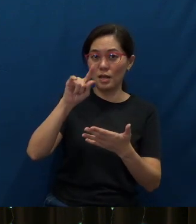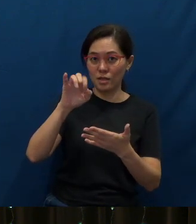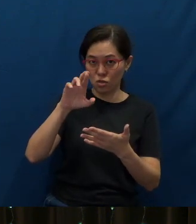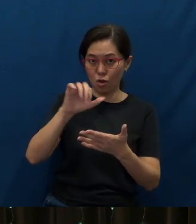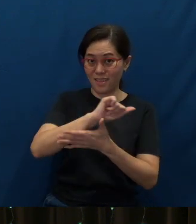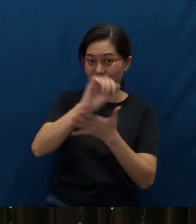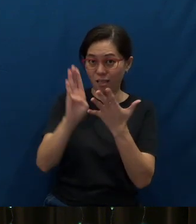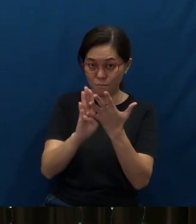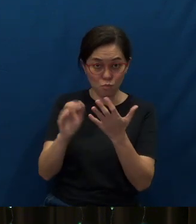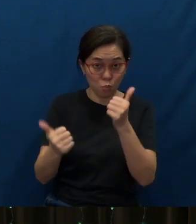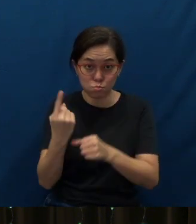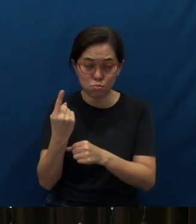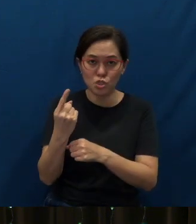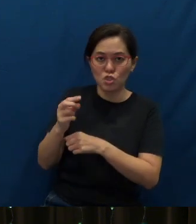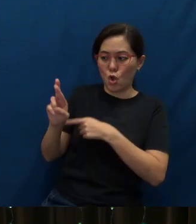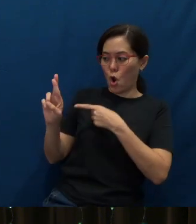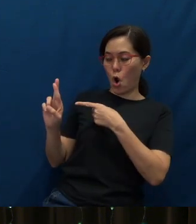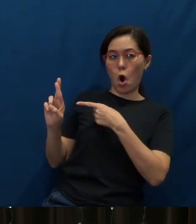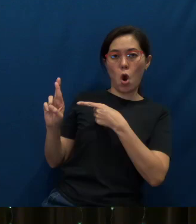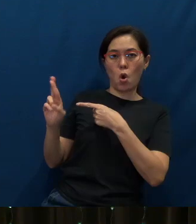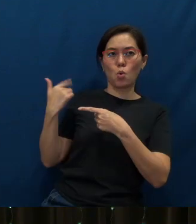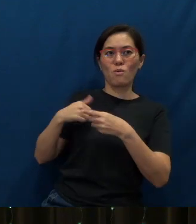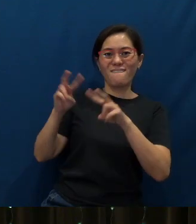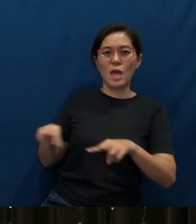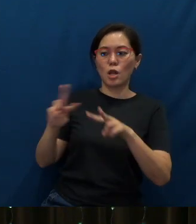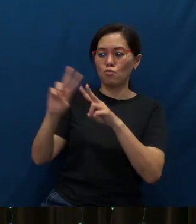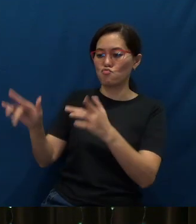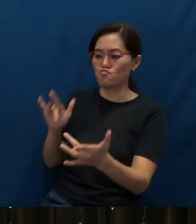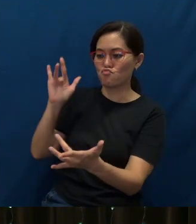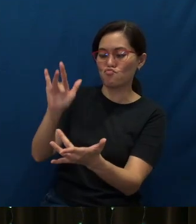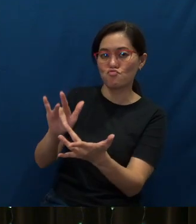As a church, we value reaching out to the nations -